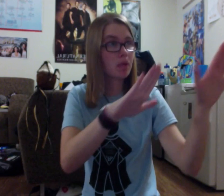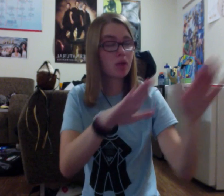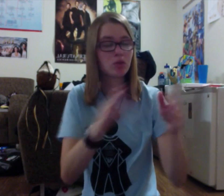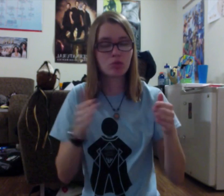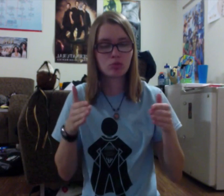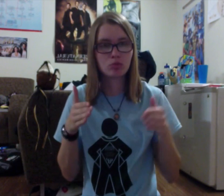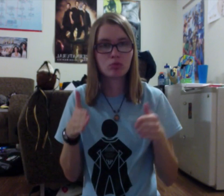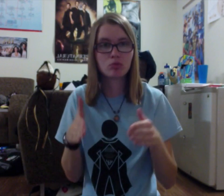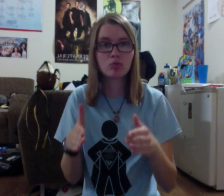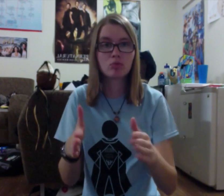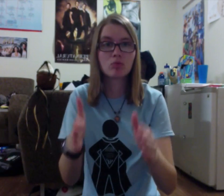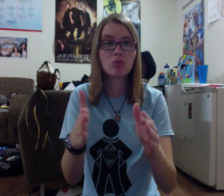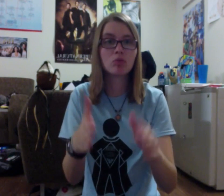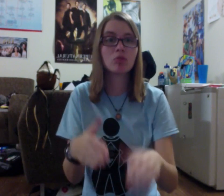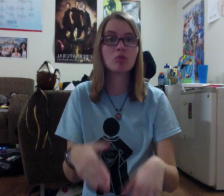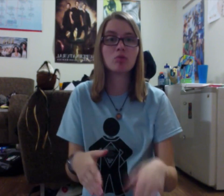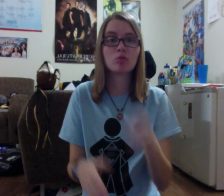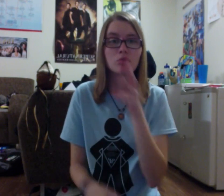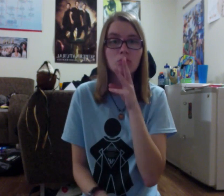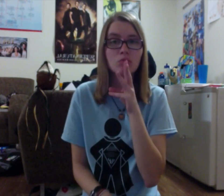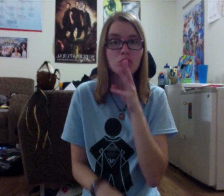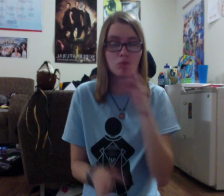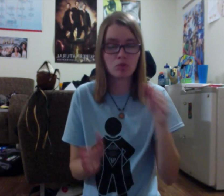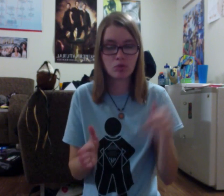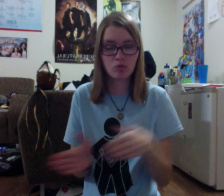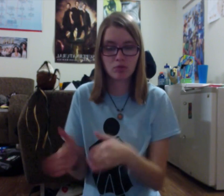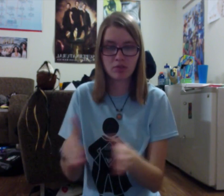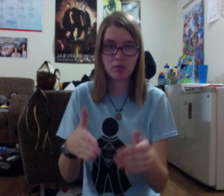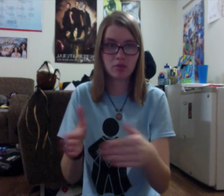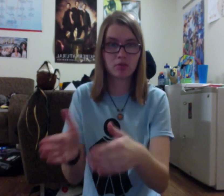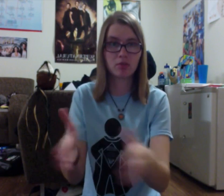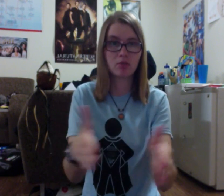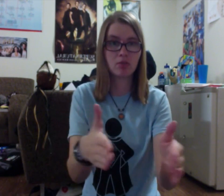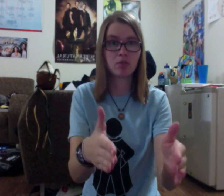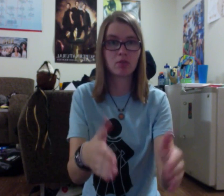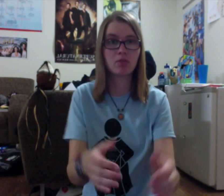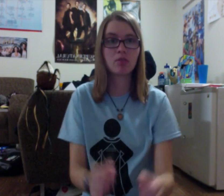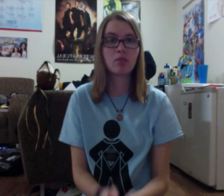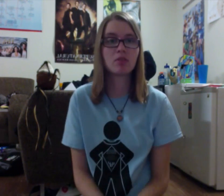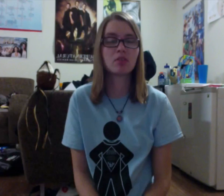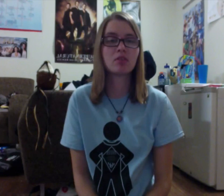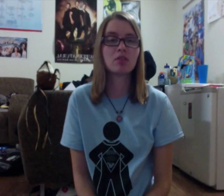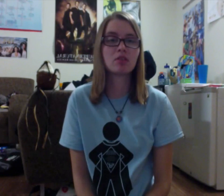the roads, and the rivers.